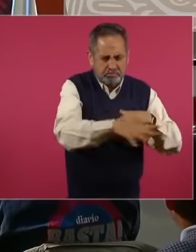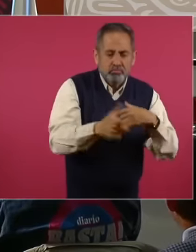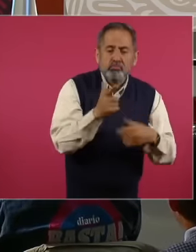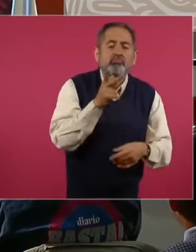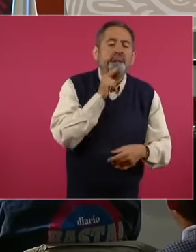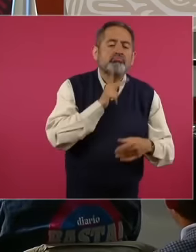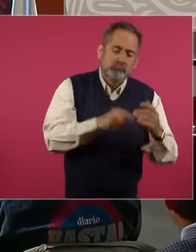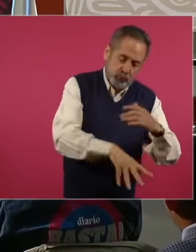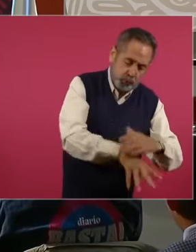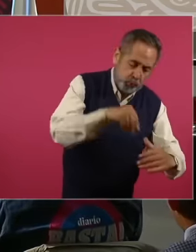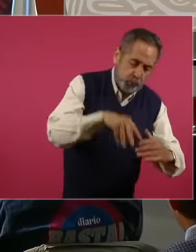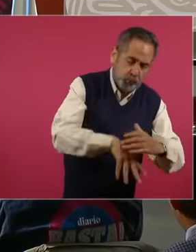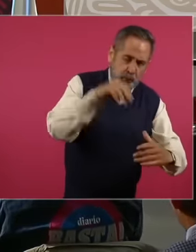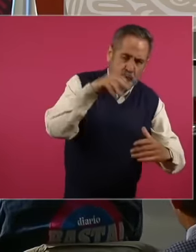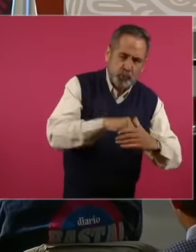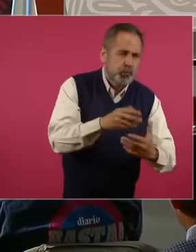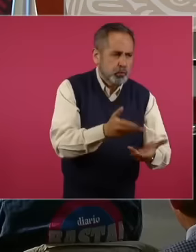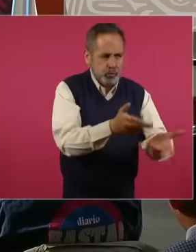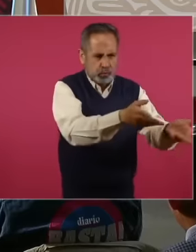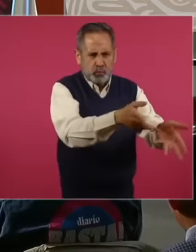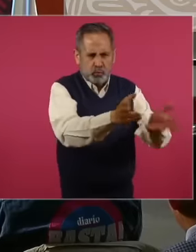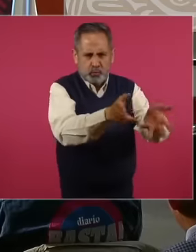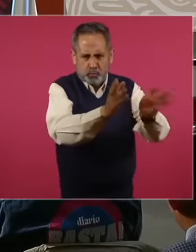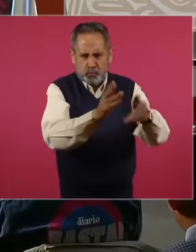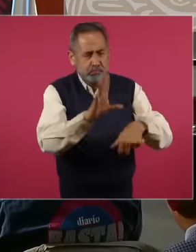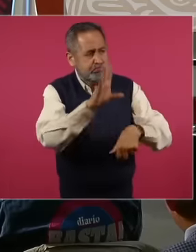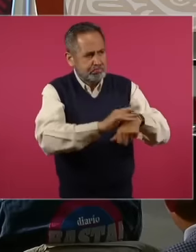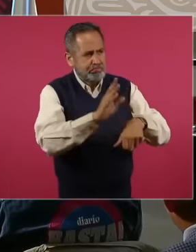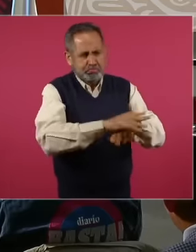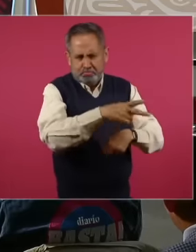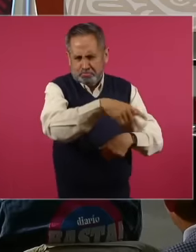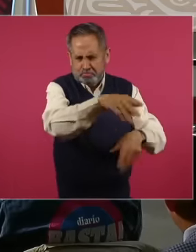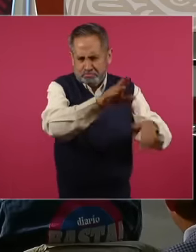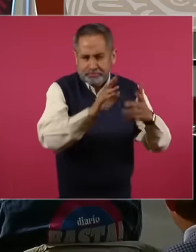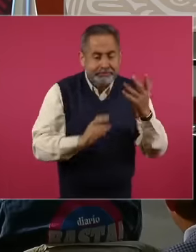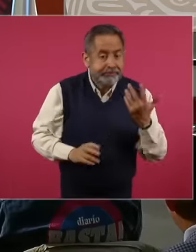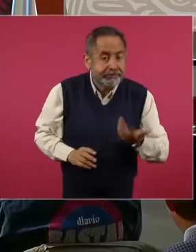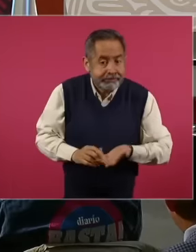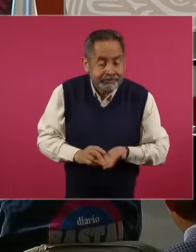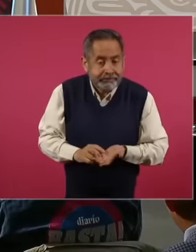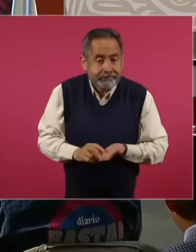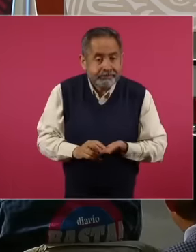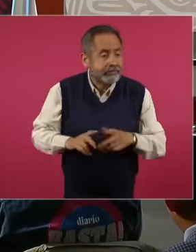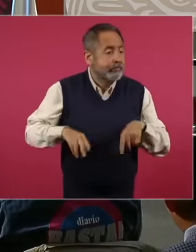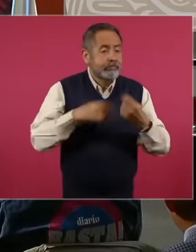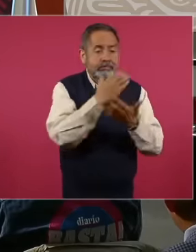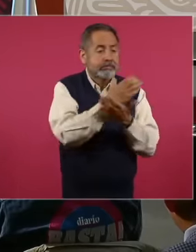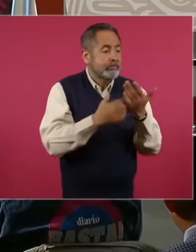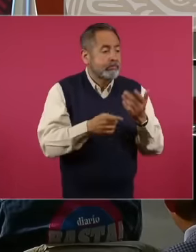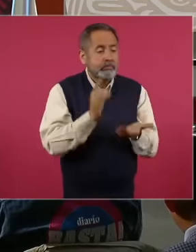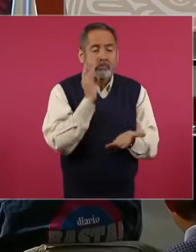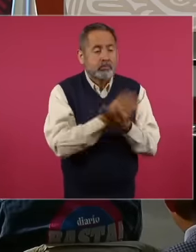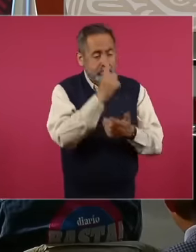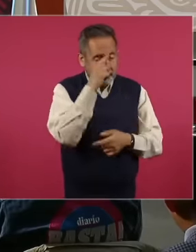eh They are exclusive concessions for up to 25